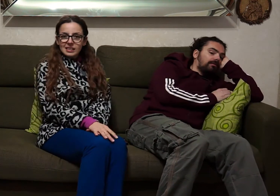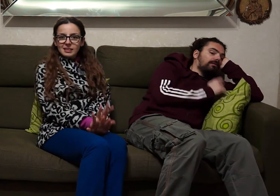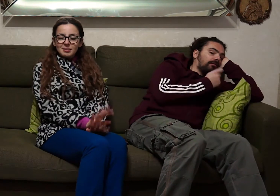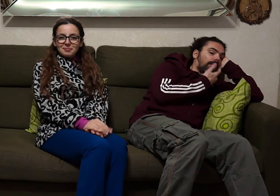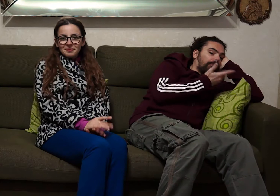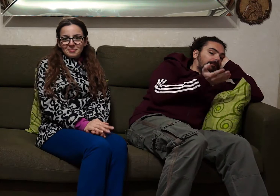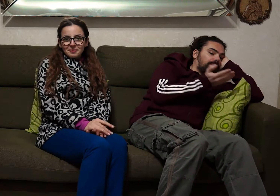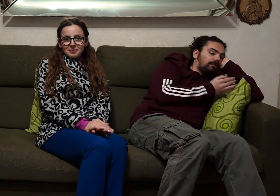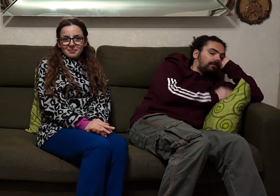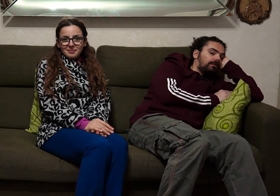lousy movie.